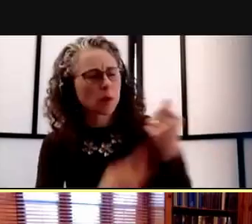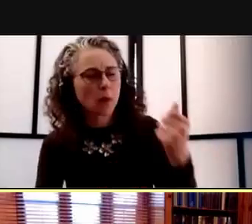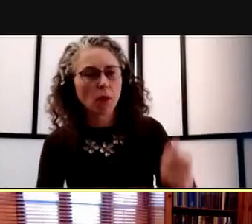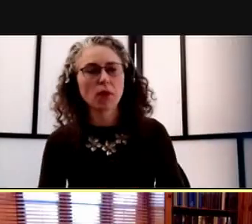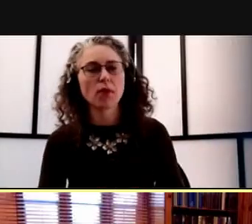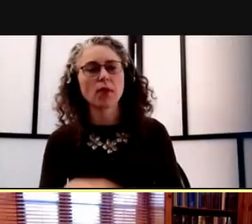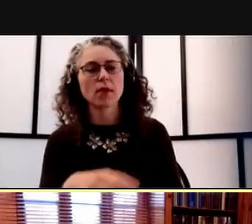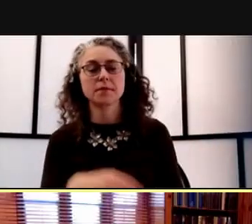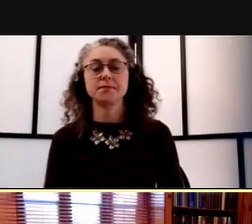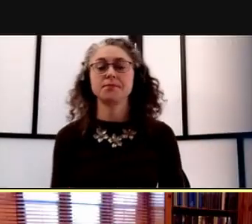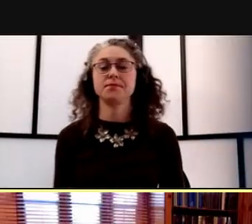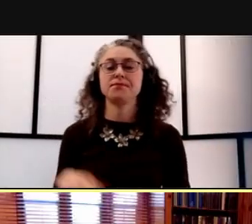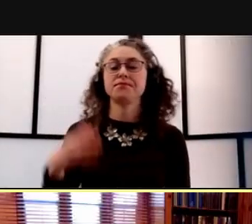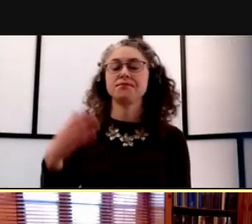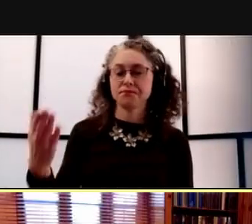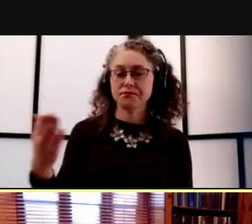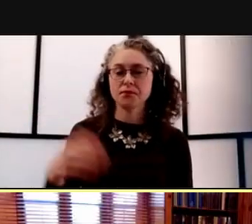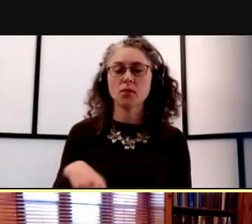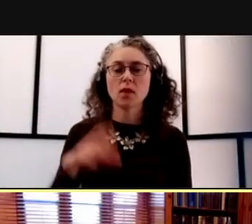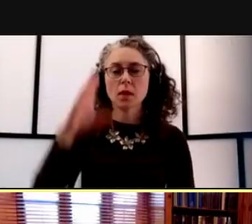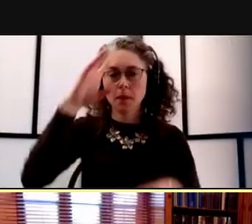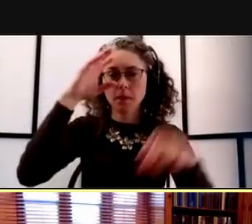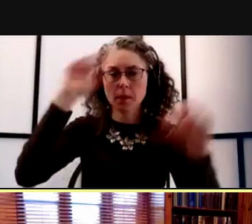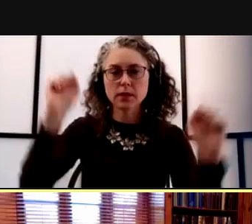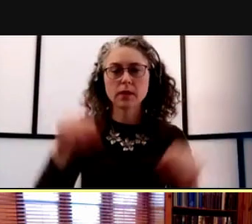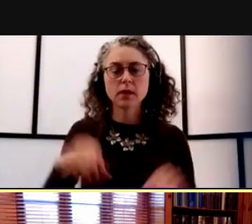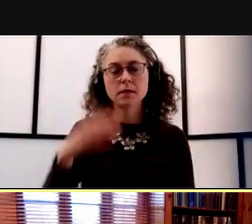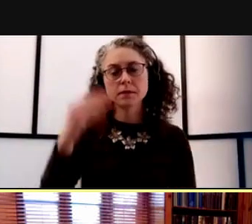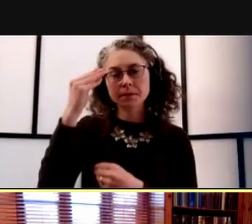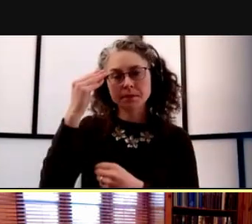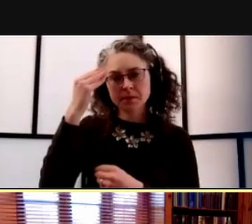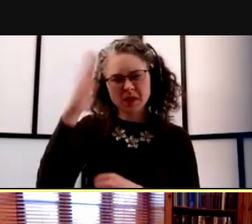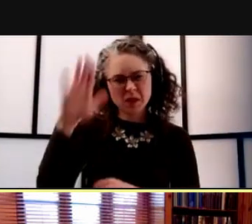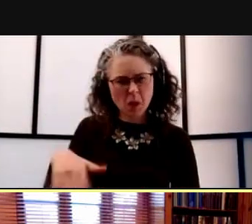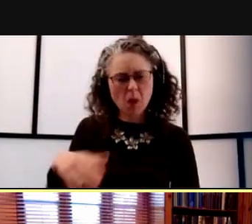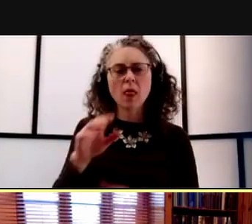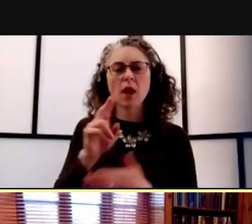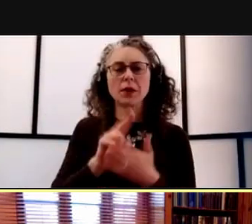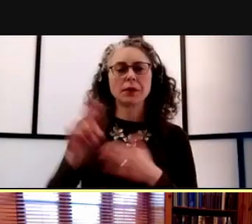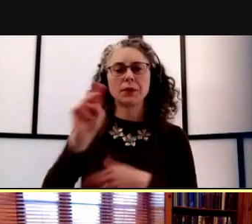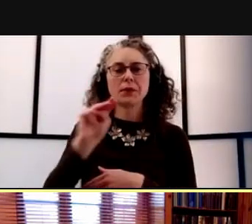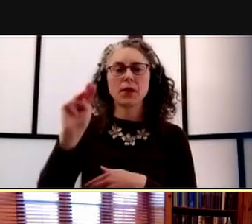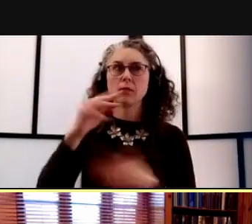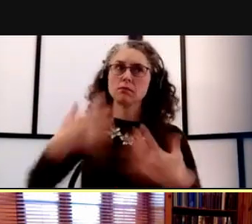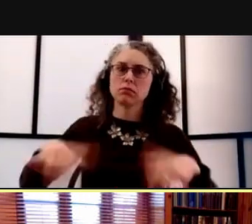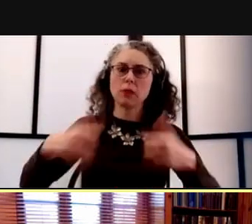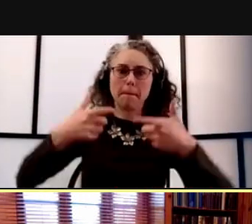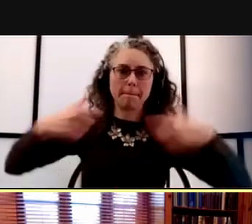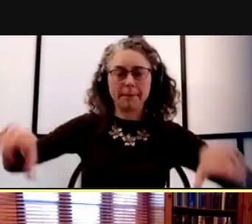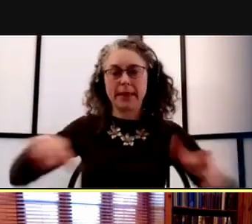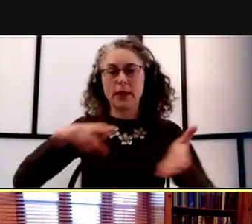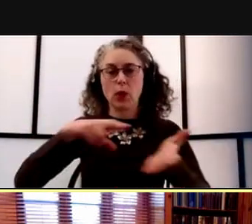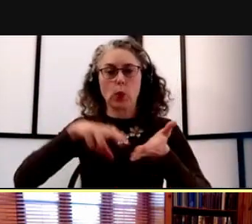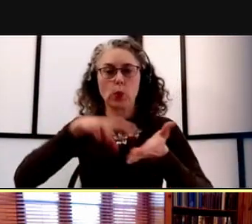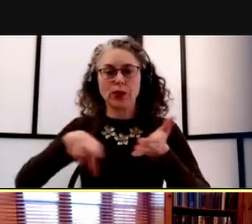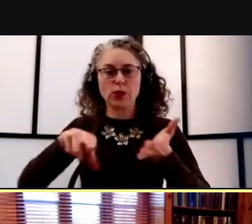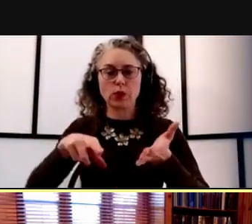So as almost everyone's aware, the University of Michigan is the largest public research university in the country.